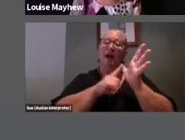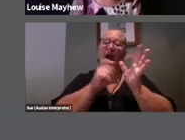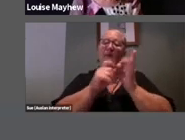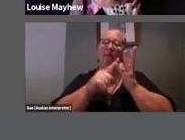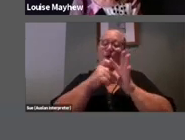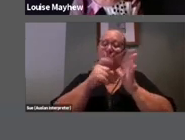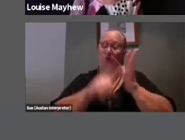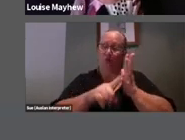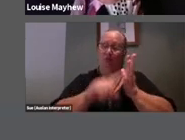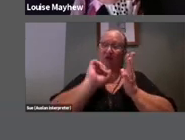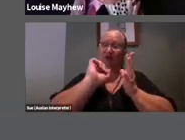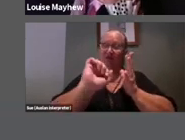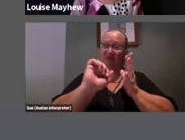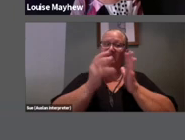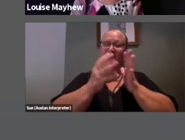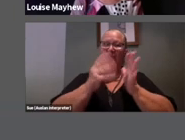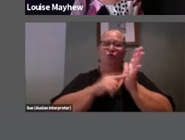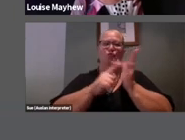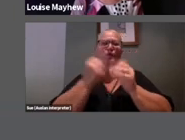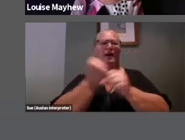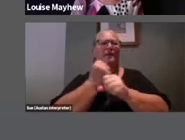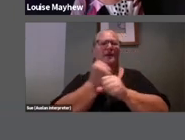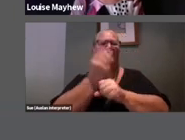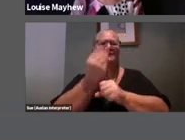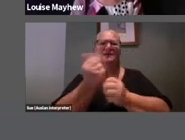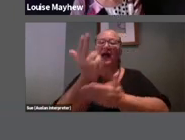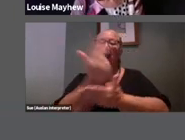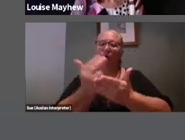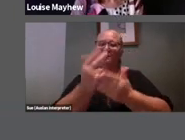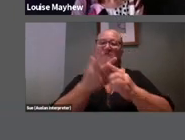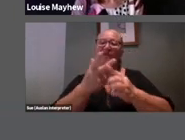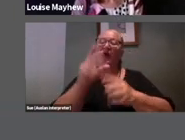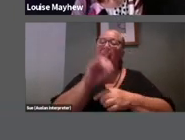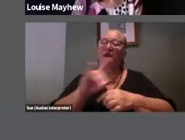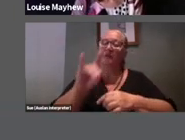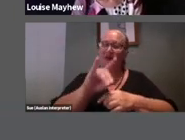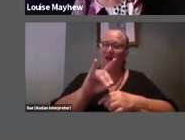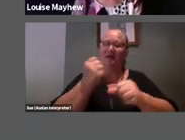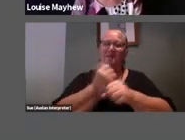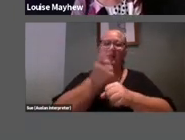instruction ‘make some artworks for animals and make them smile’.